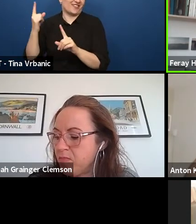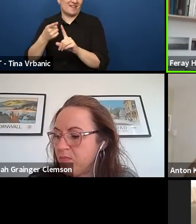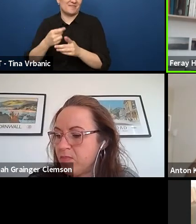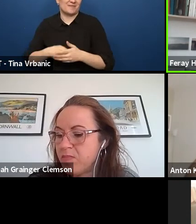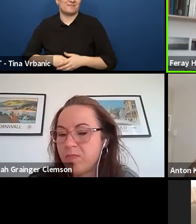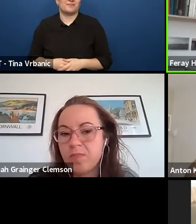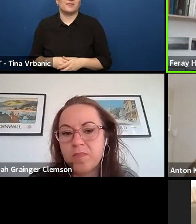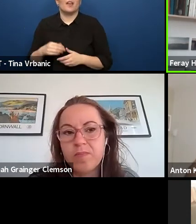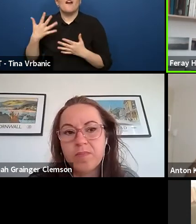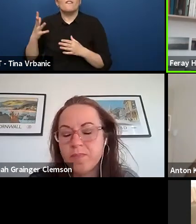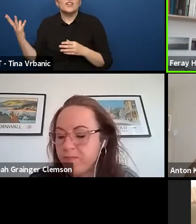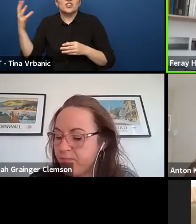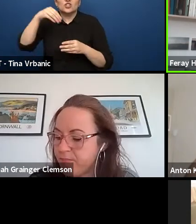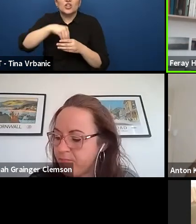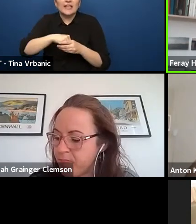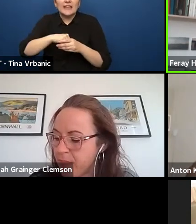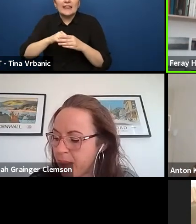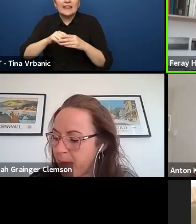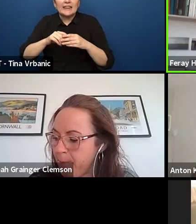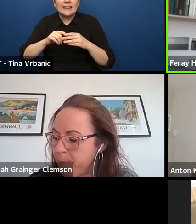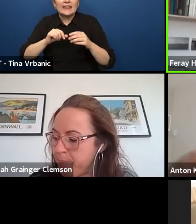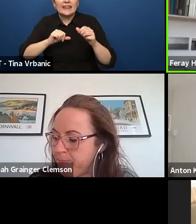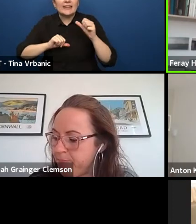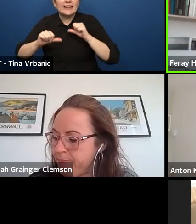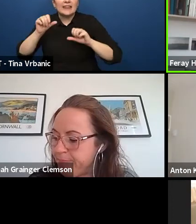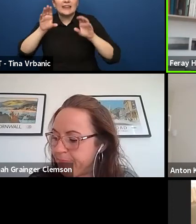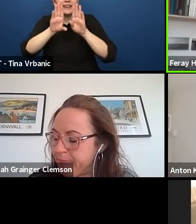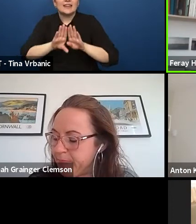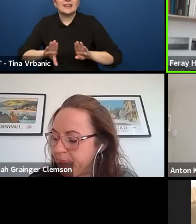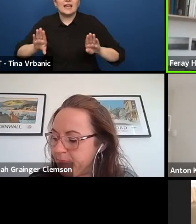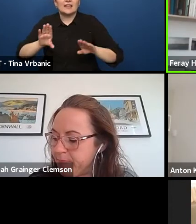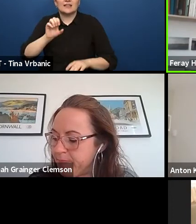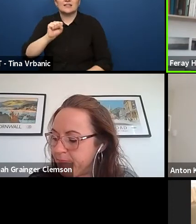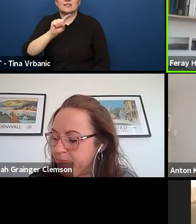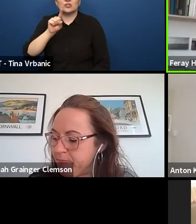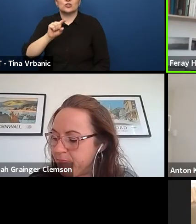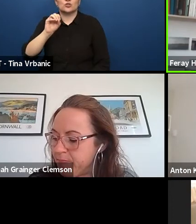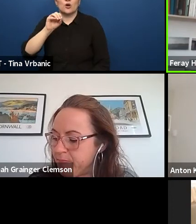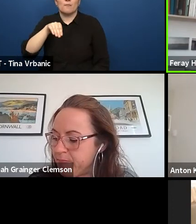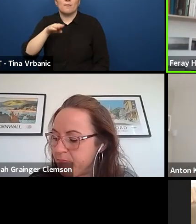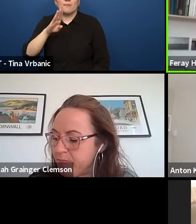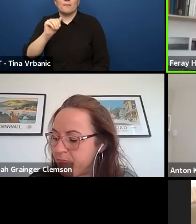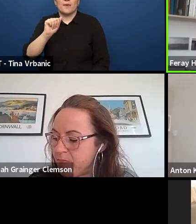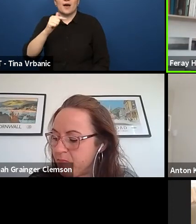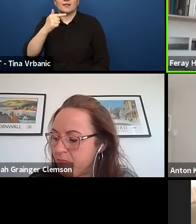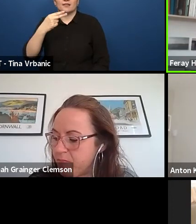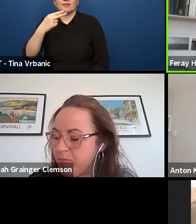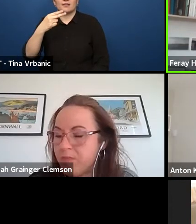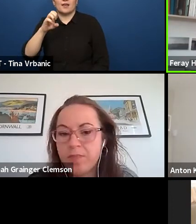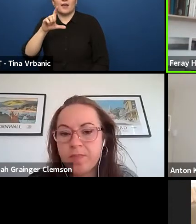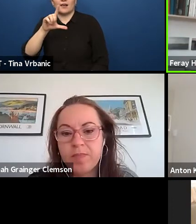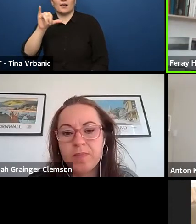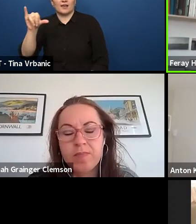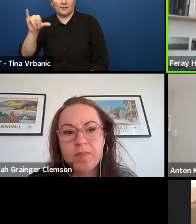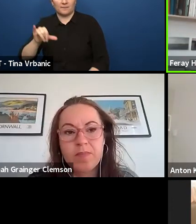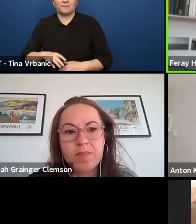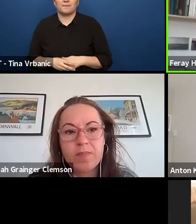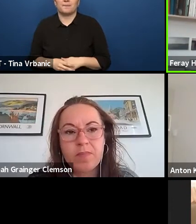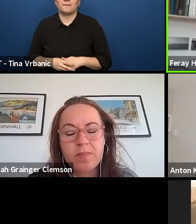I'm sorry, if I pronounced it wrong. And she has been doing Ten Sing Work under the YMCA